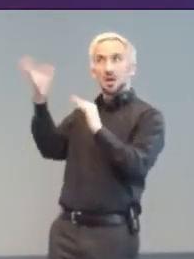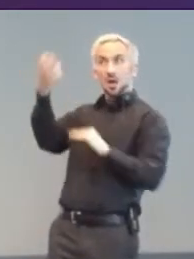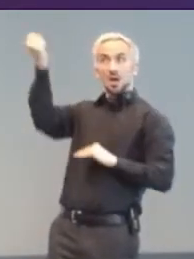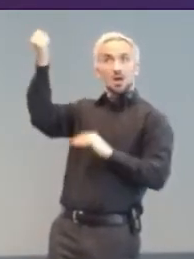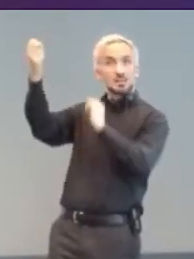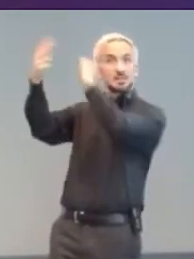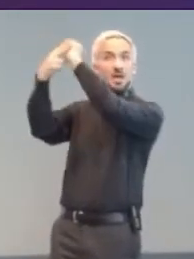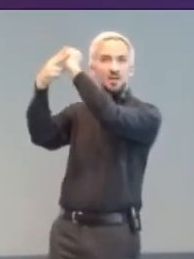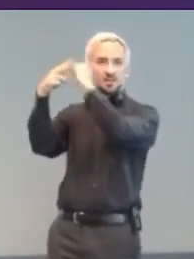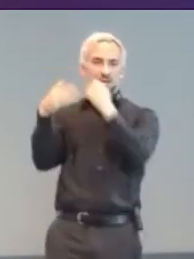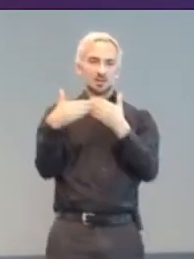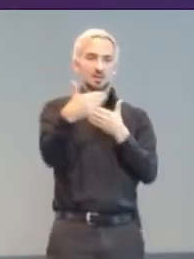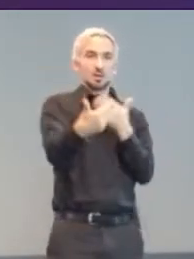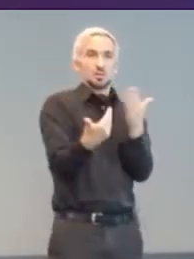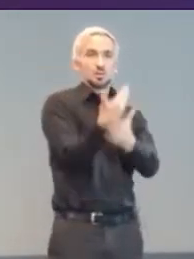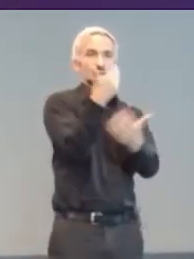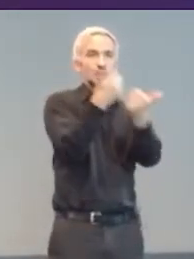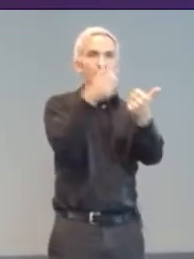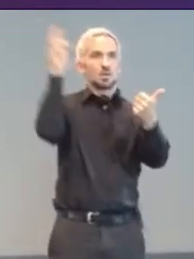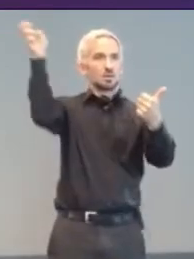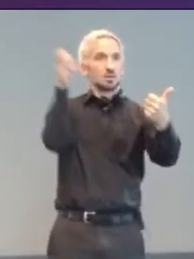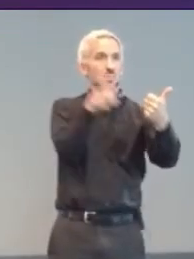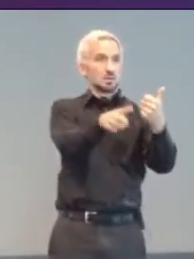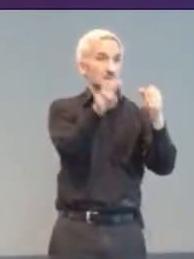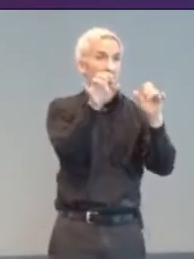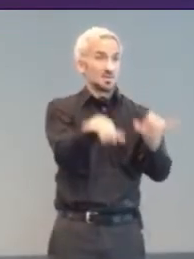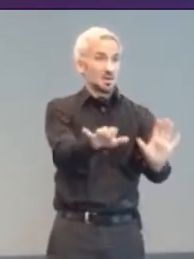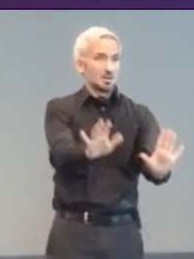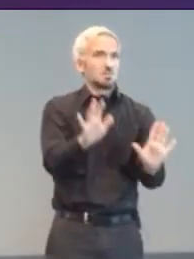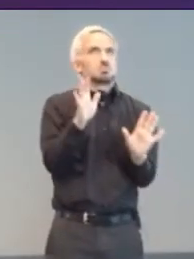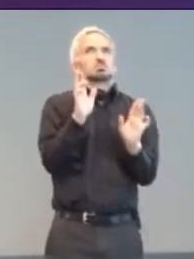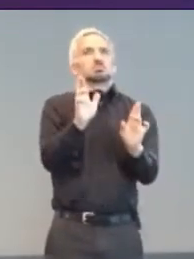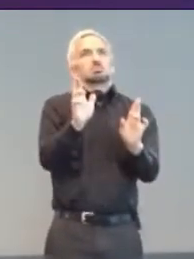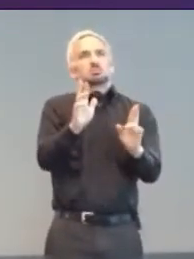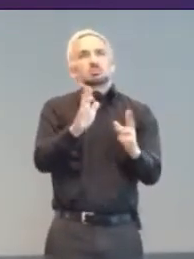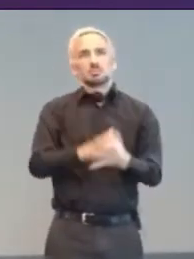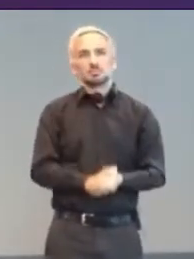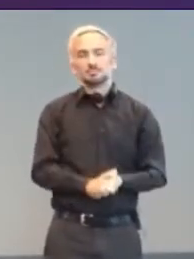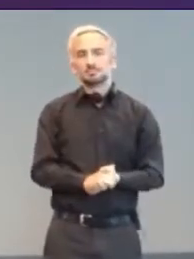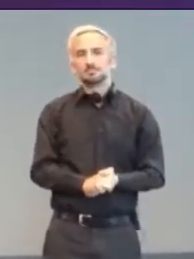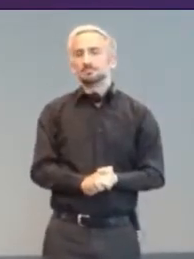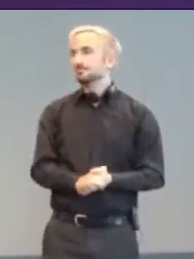at some of their already useful unified Assistive Technology databases and services.